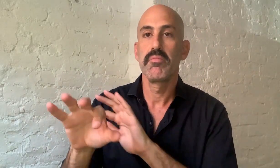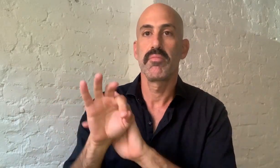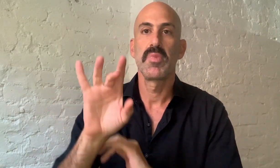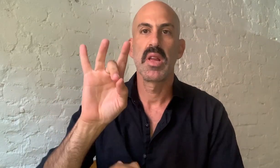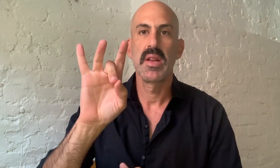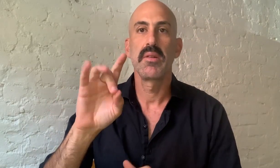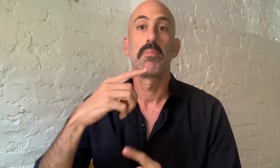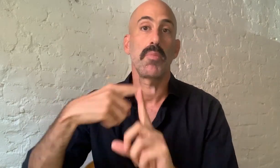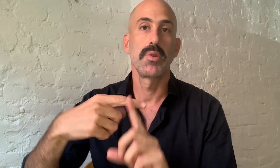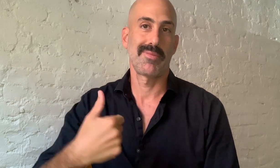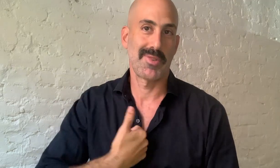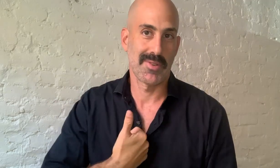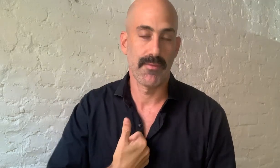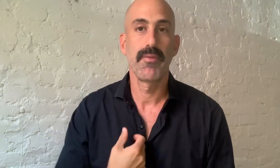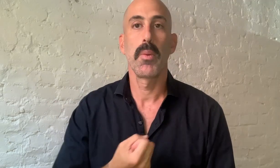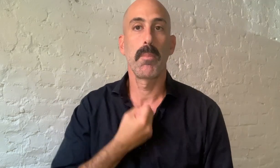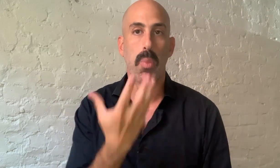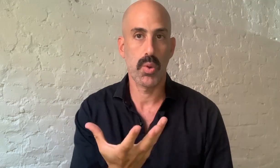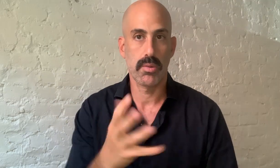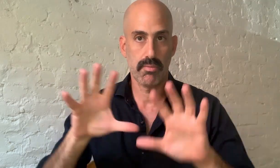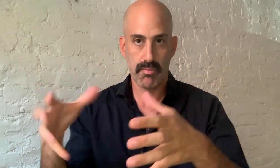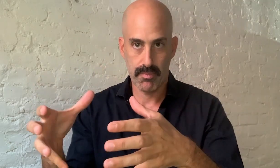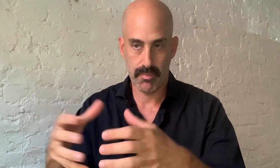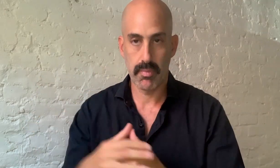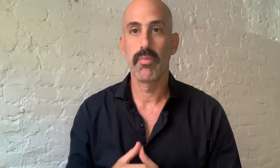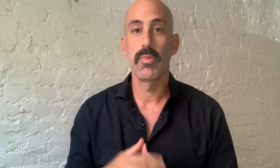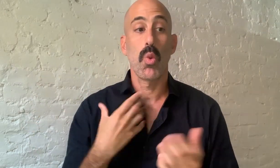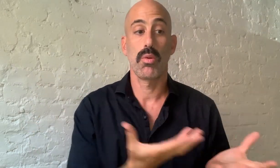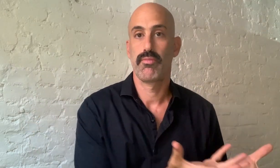Eight poets, plus myself, were selected to view this artwork.